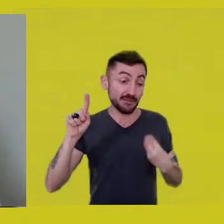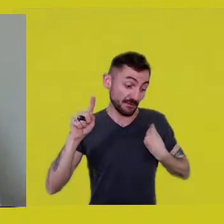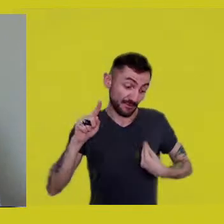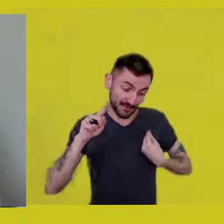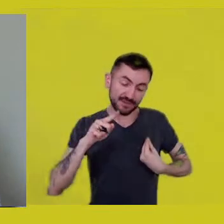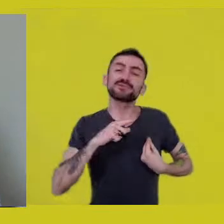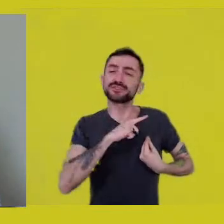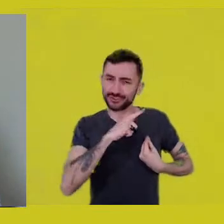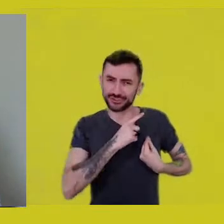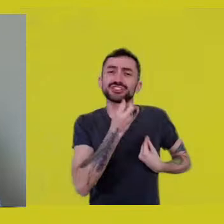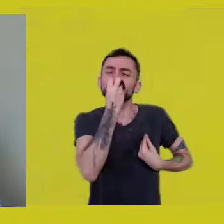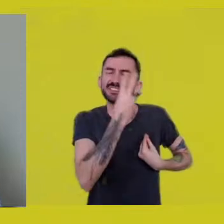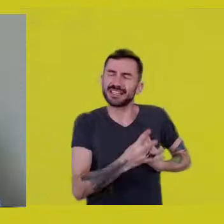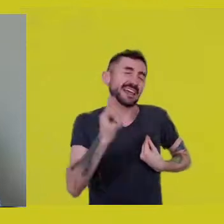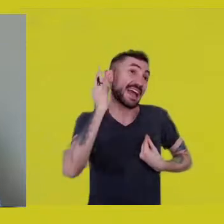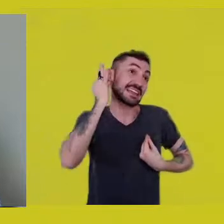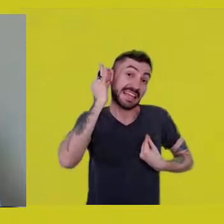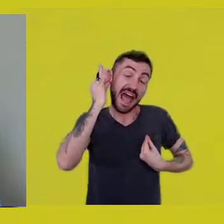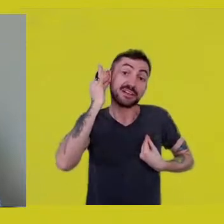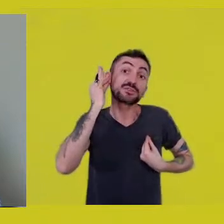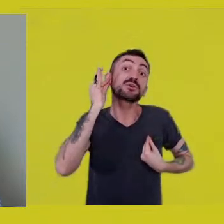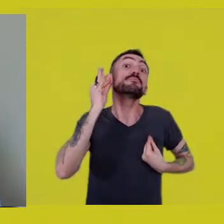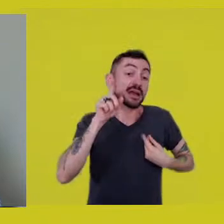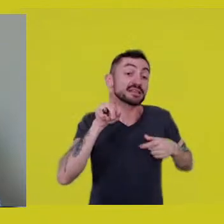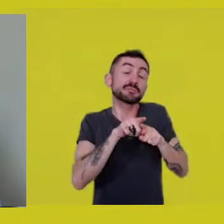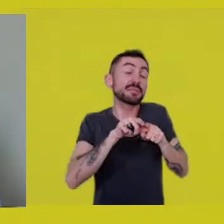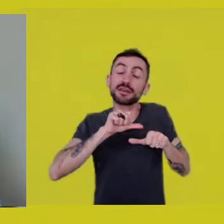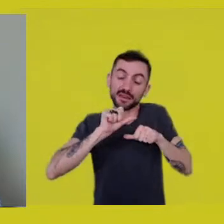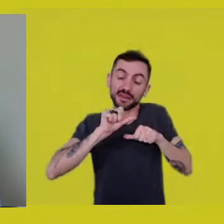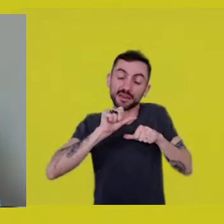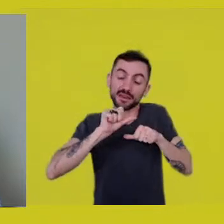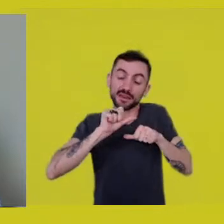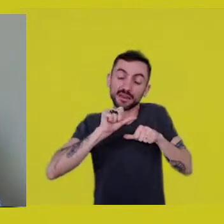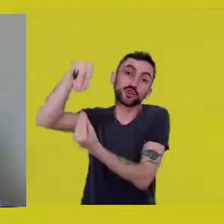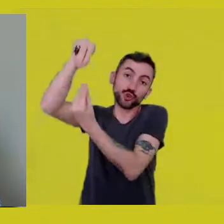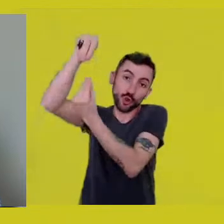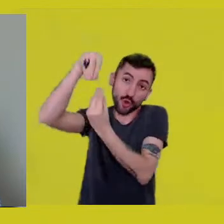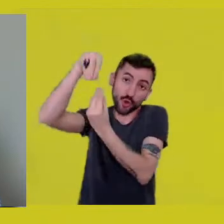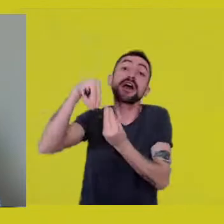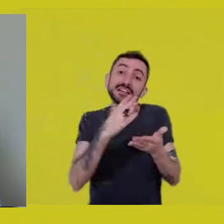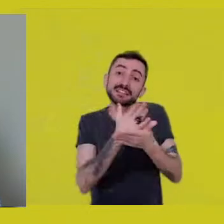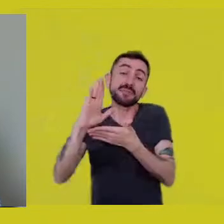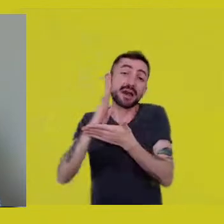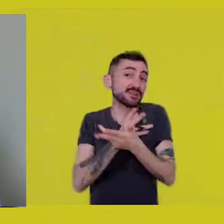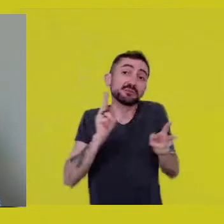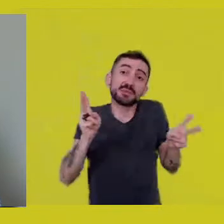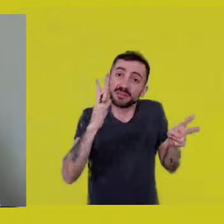and the one who became enchanted in spirit. But they are the same person.